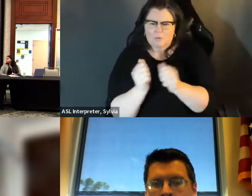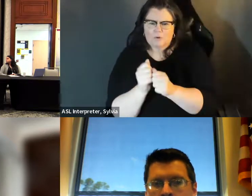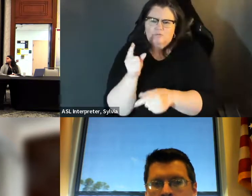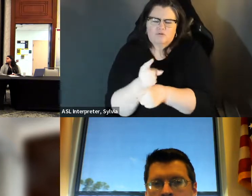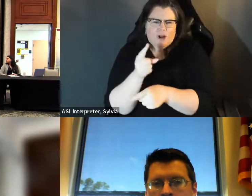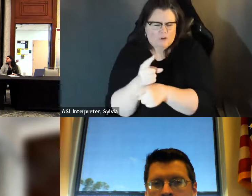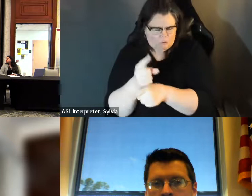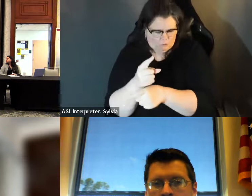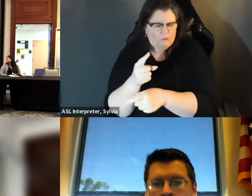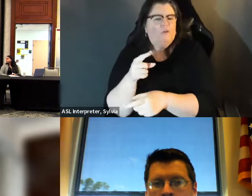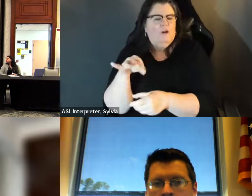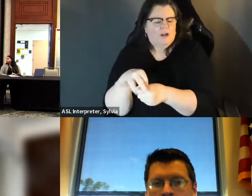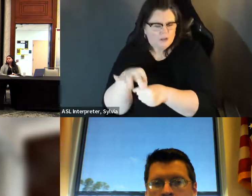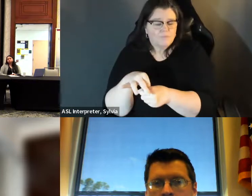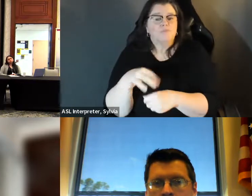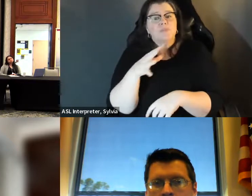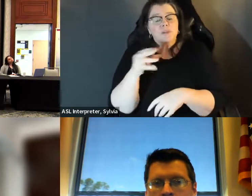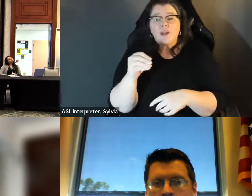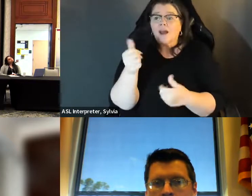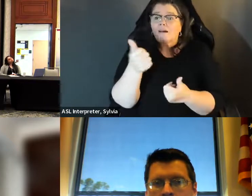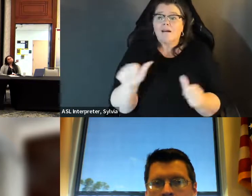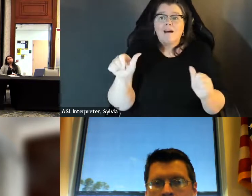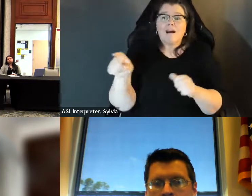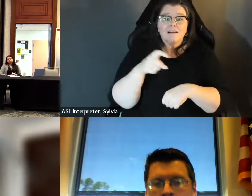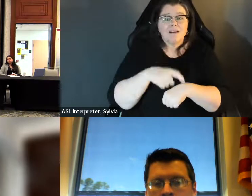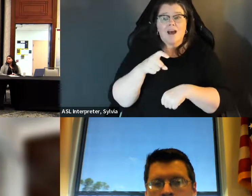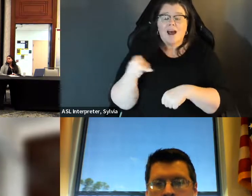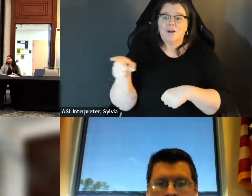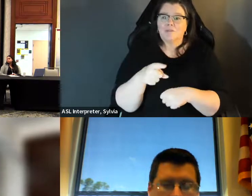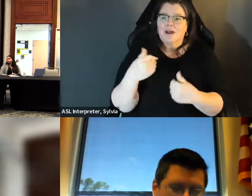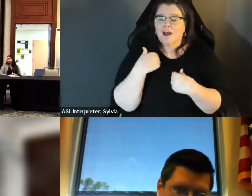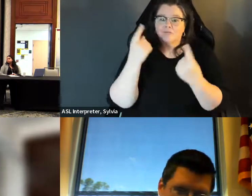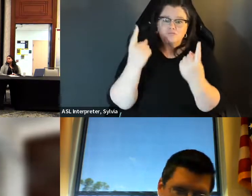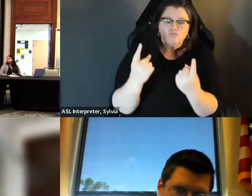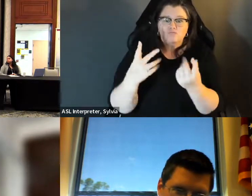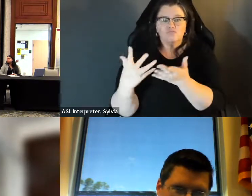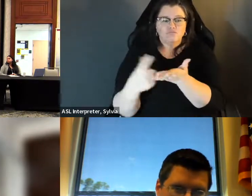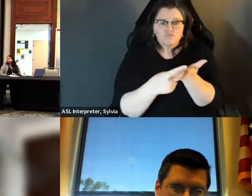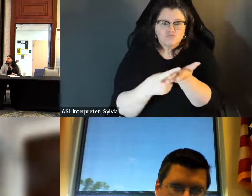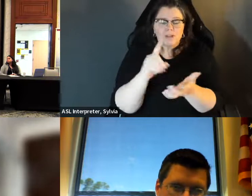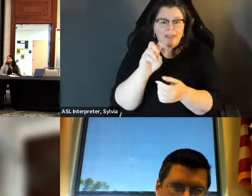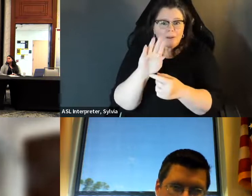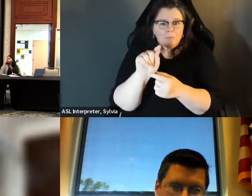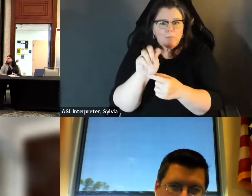Well, then, I noticed not true money. I understand the election process like the difference between midterm elections and regular elections during the debate or champagne. regular elections. During the debate or campaign, there's no sign